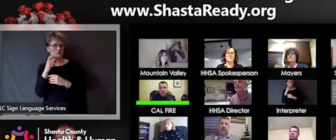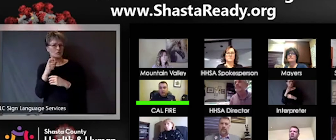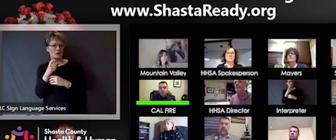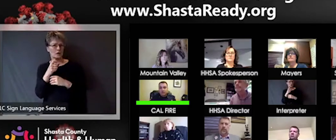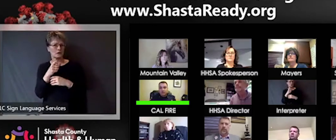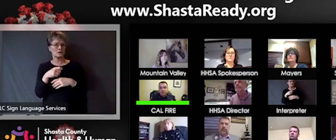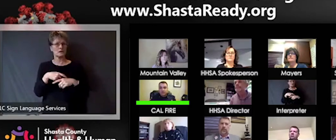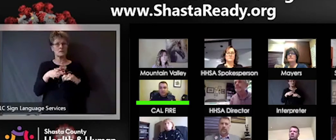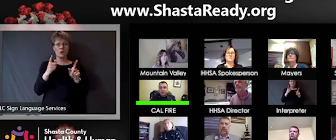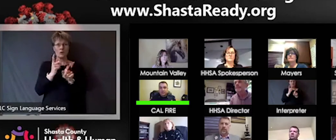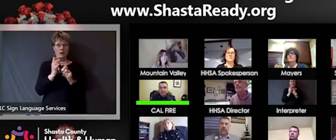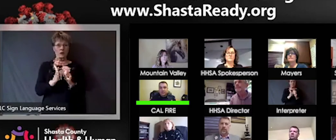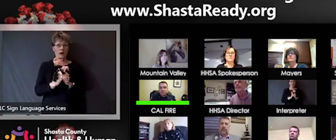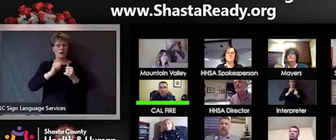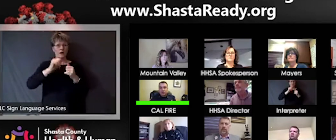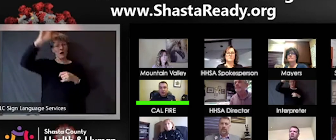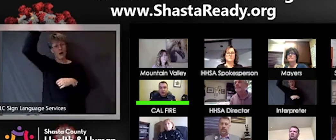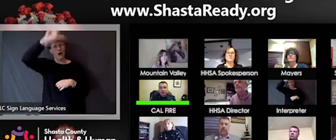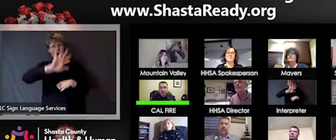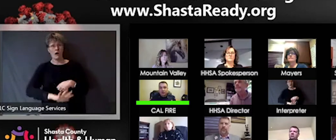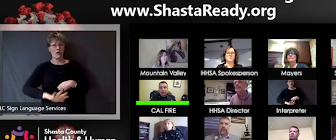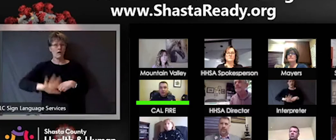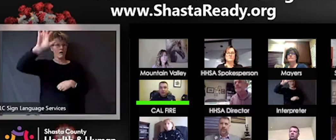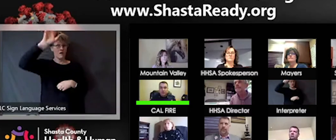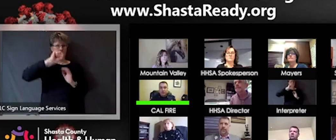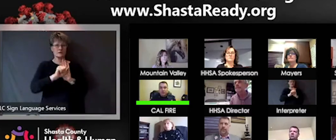keel, as you could see the South's getting some rain right now that we saw